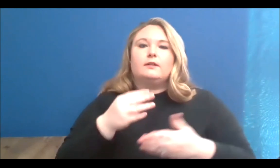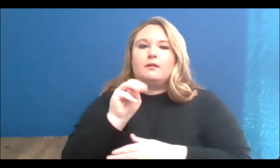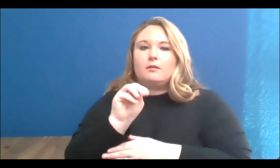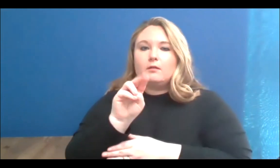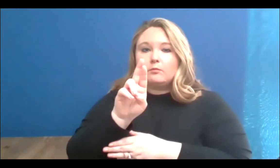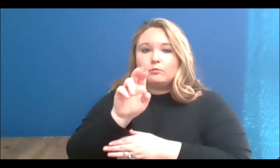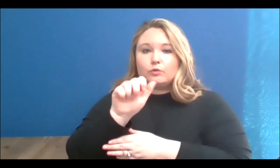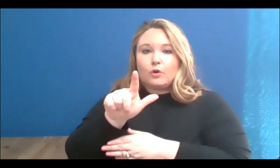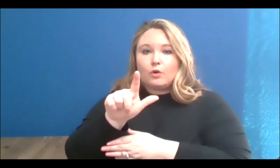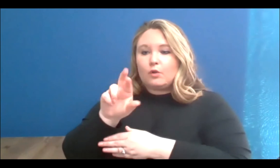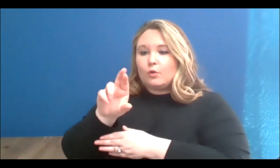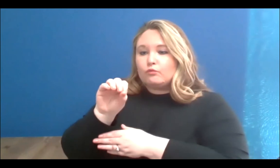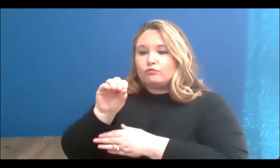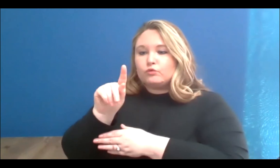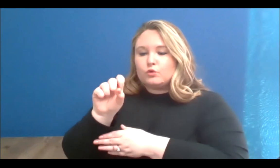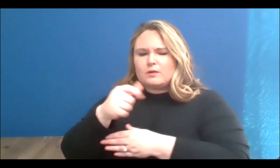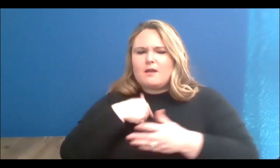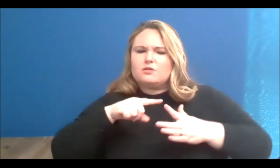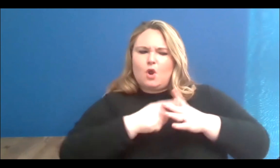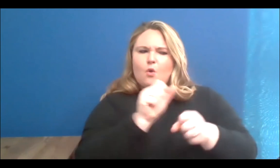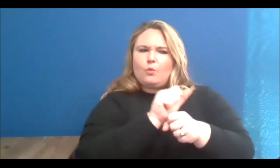and I really thought that my work would just start and end with just street art